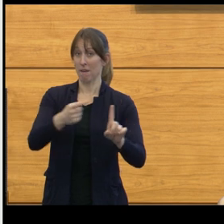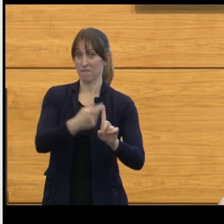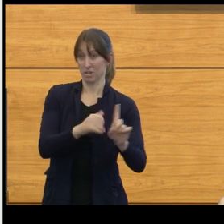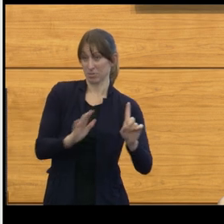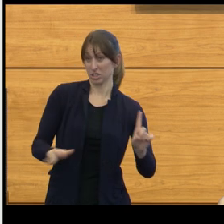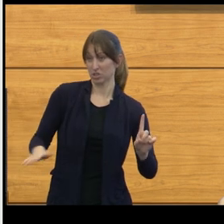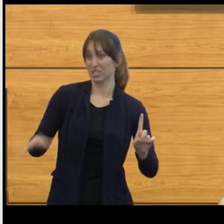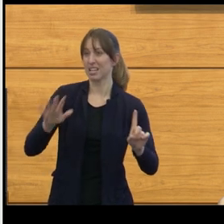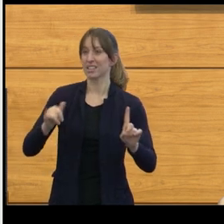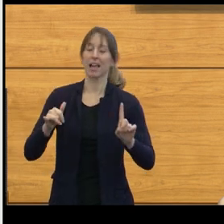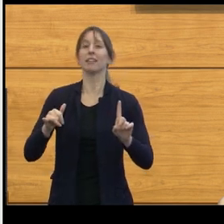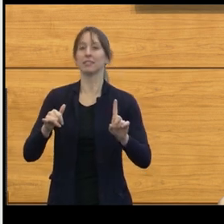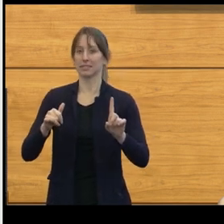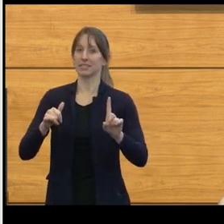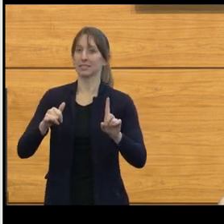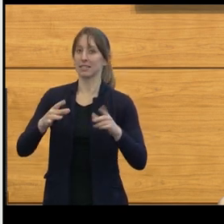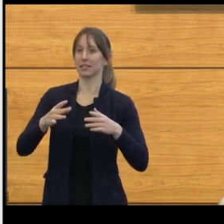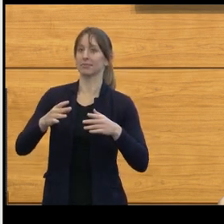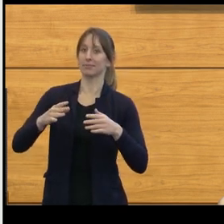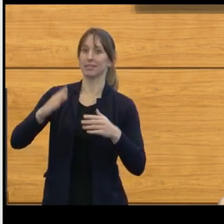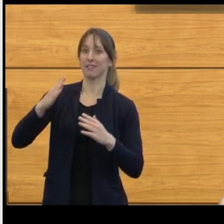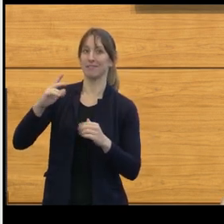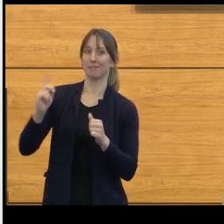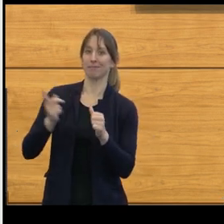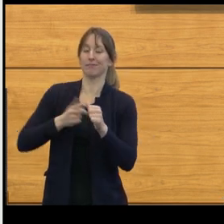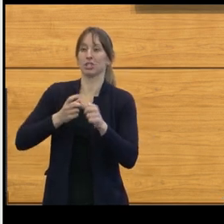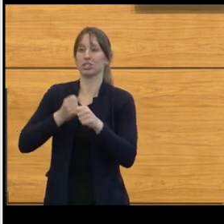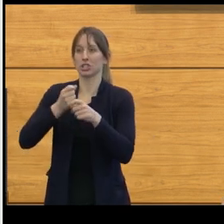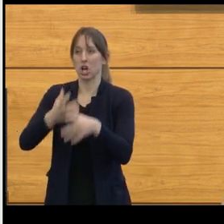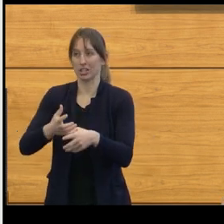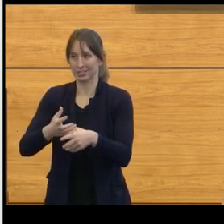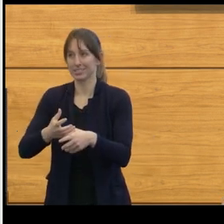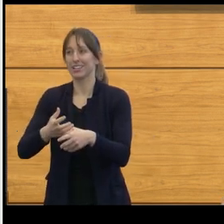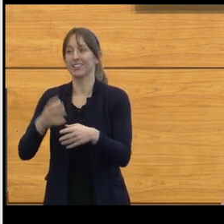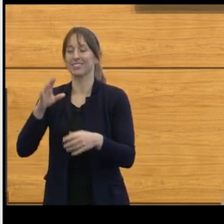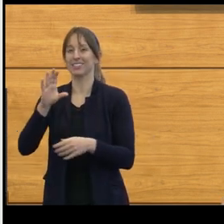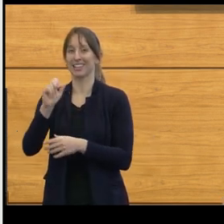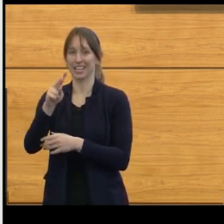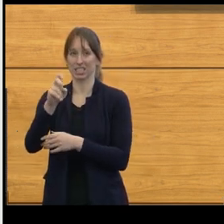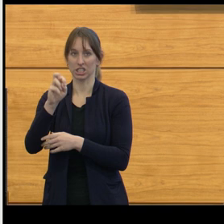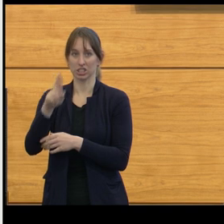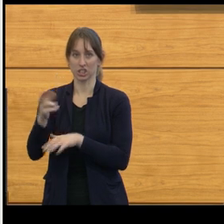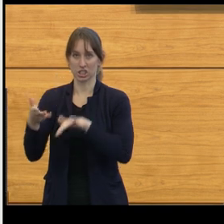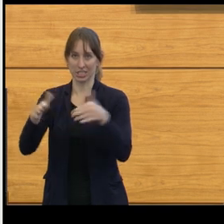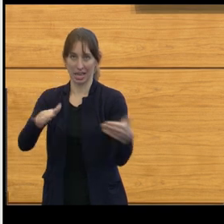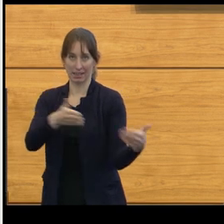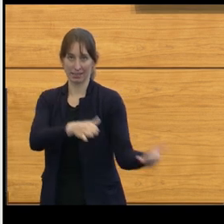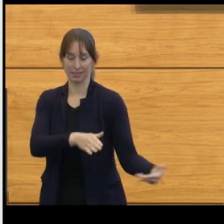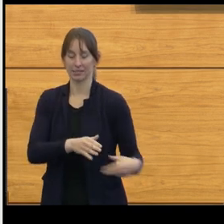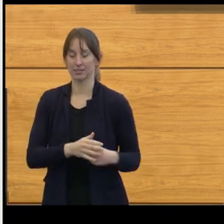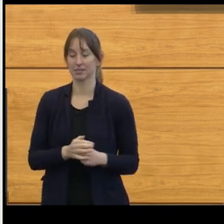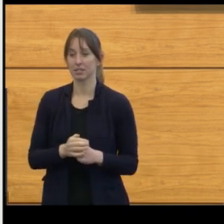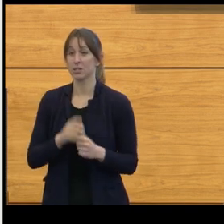of cancer associated death. And the symptoms, they can be varied, depending upon which portion of the brain